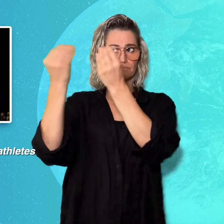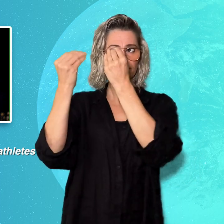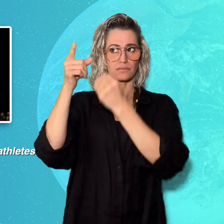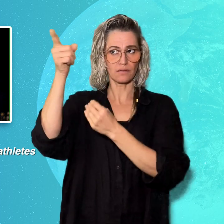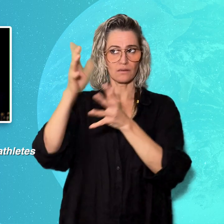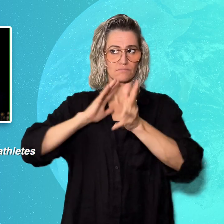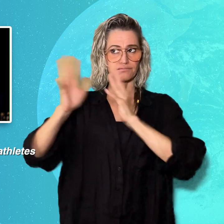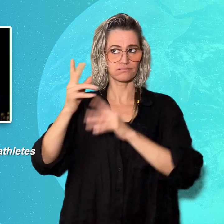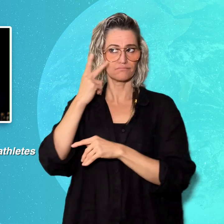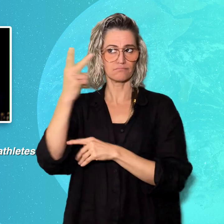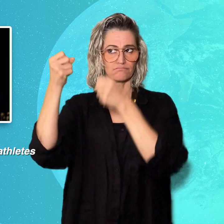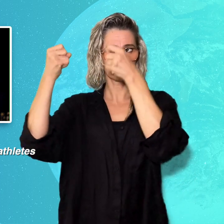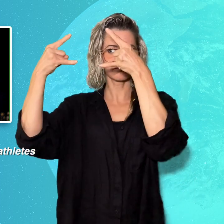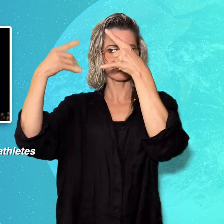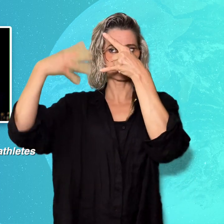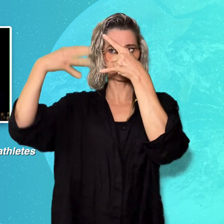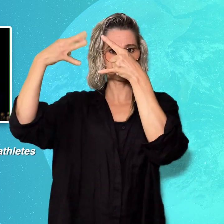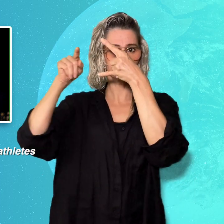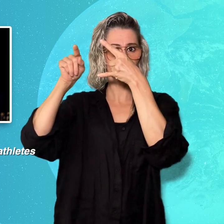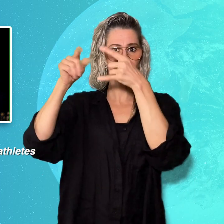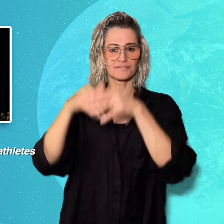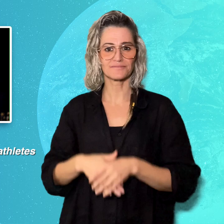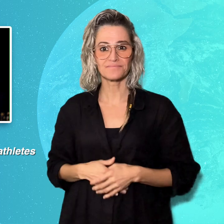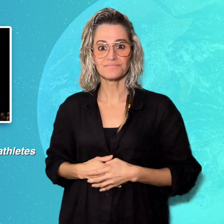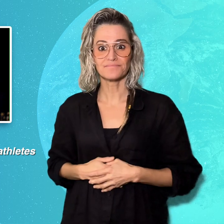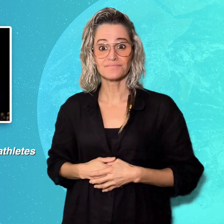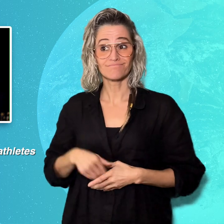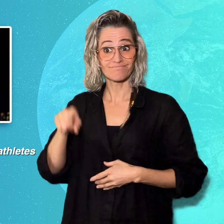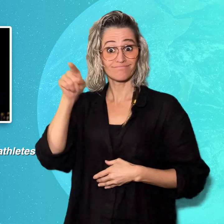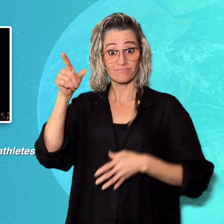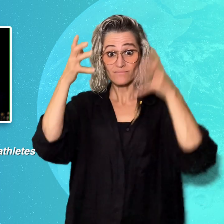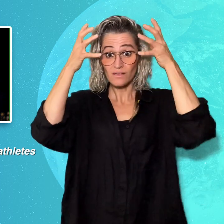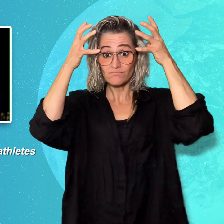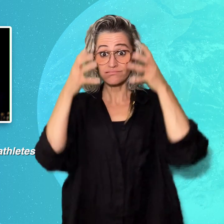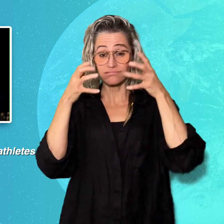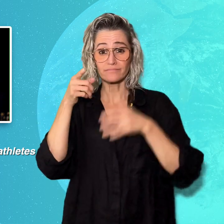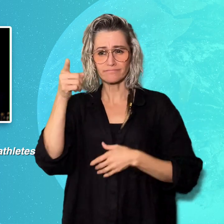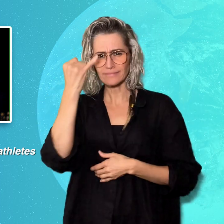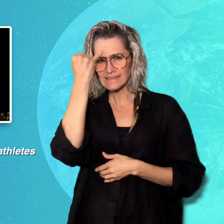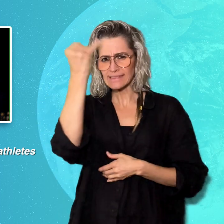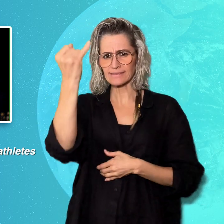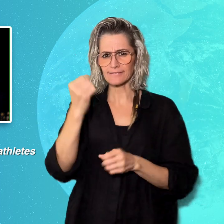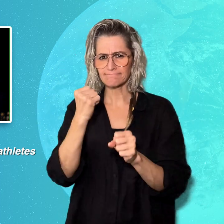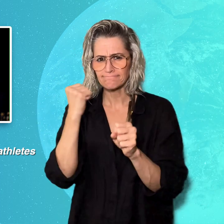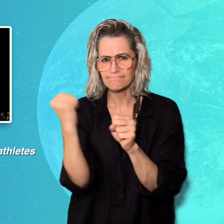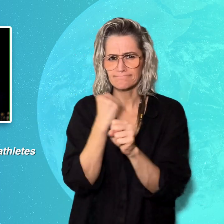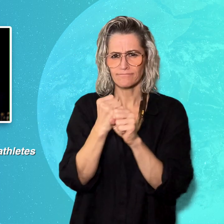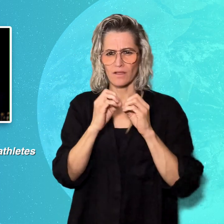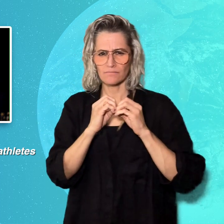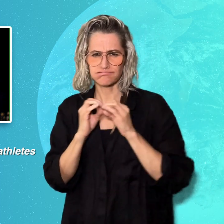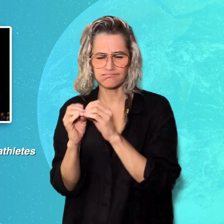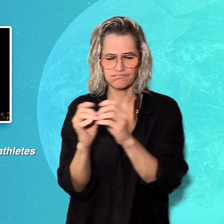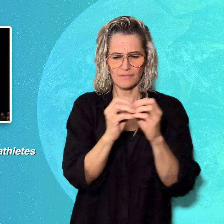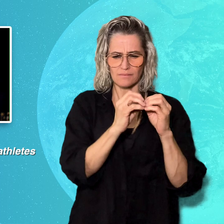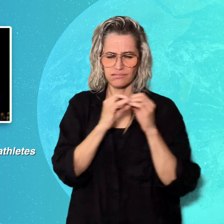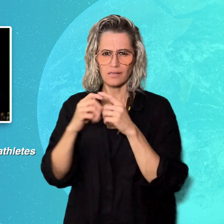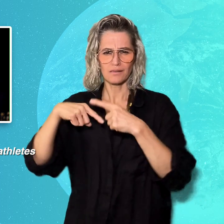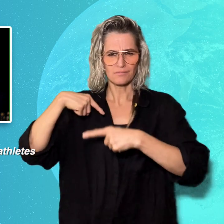head coach to communicate by calling a play through the device